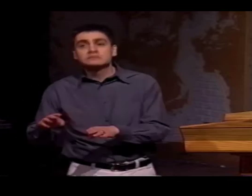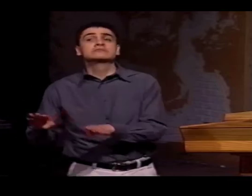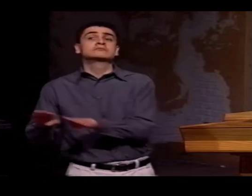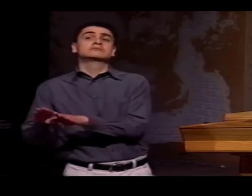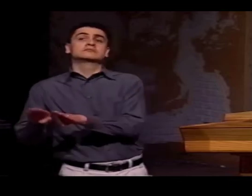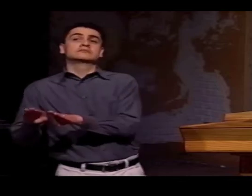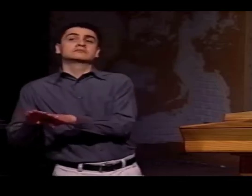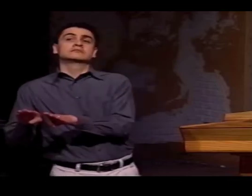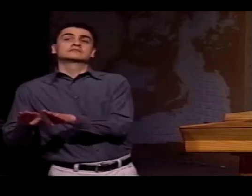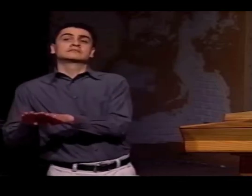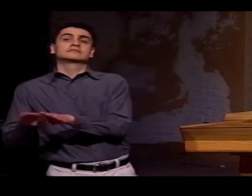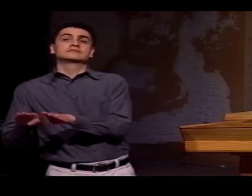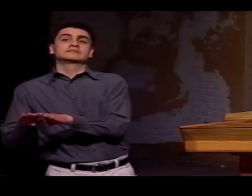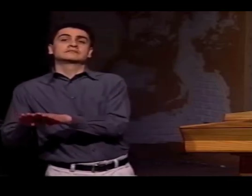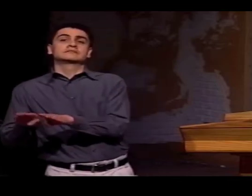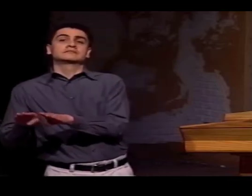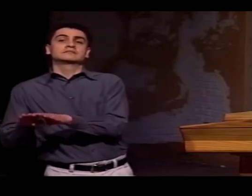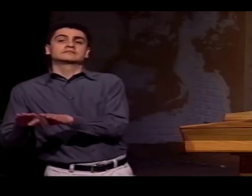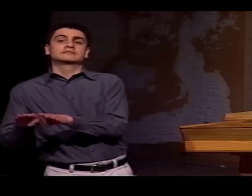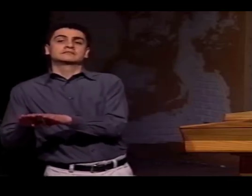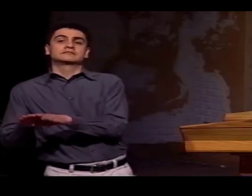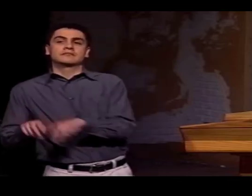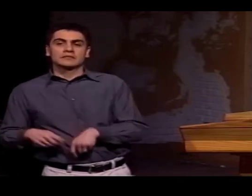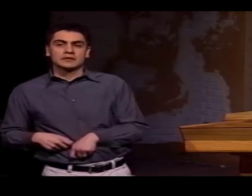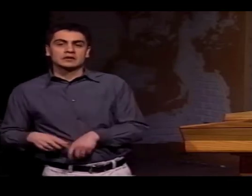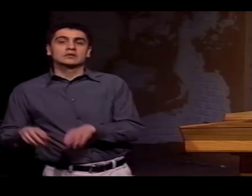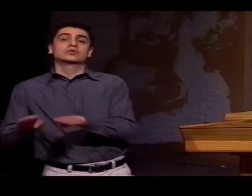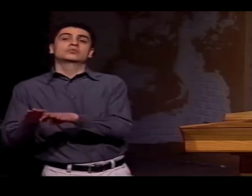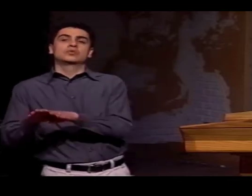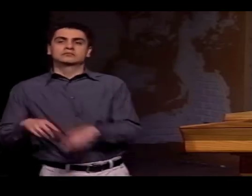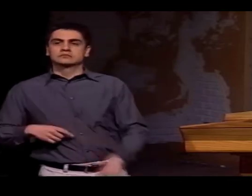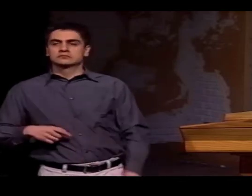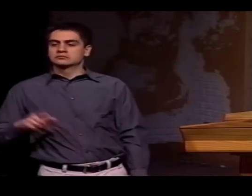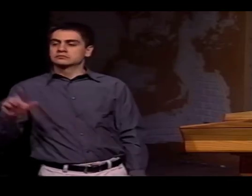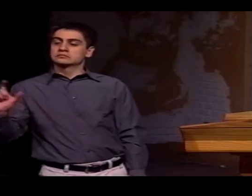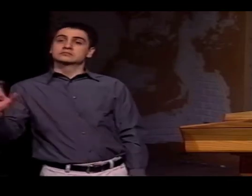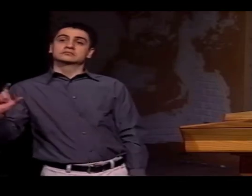IN LSM, YOU SIGN IT THIS WAY. "COMO."